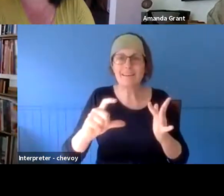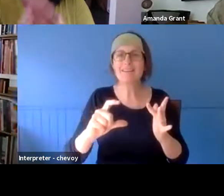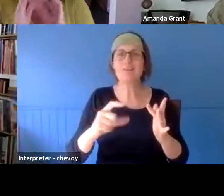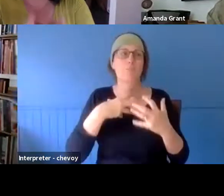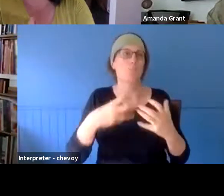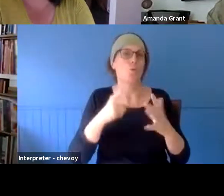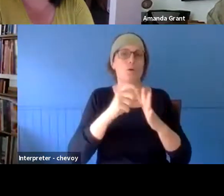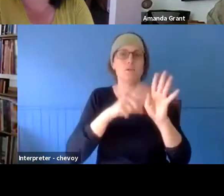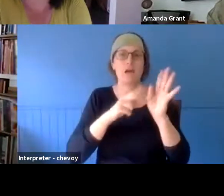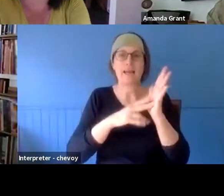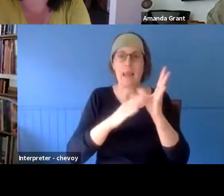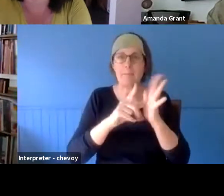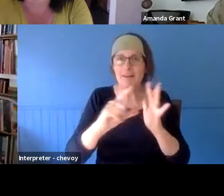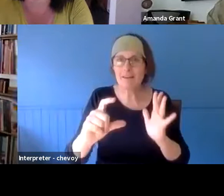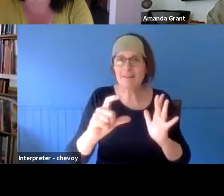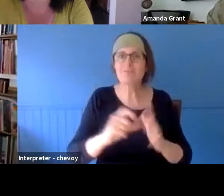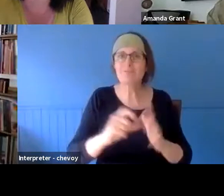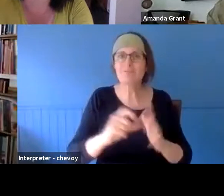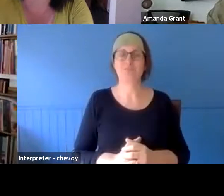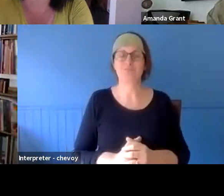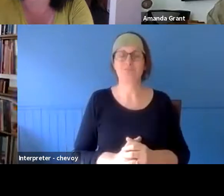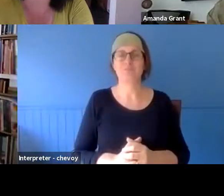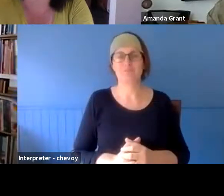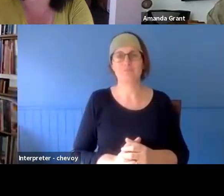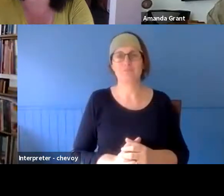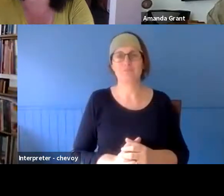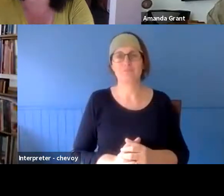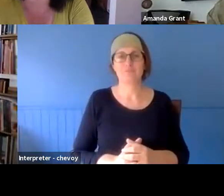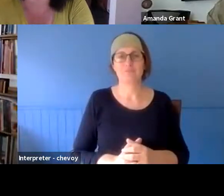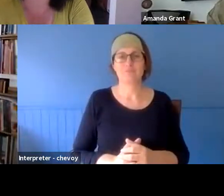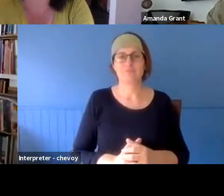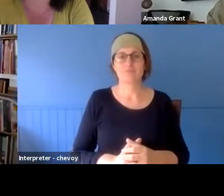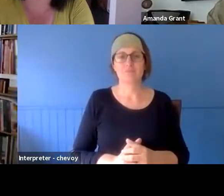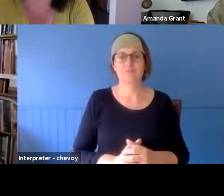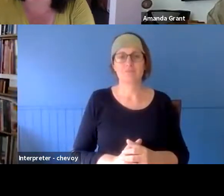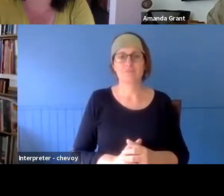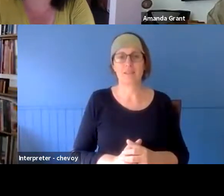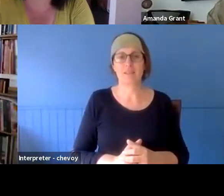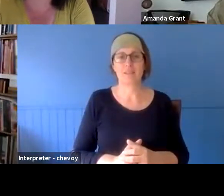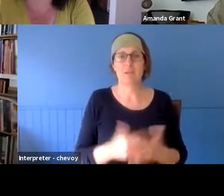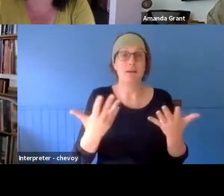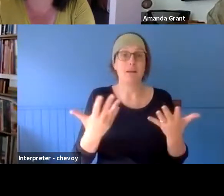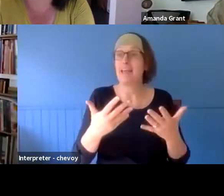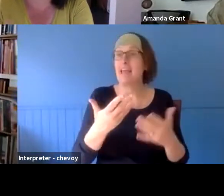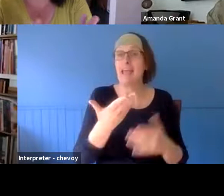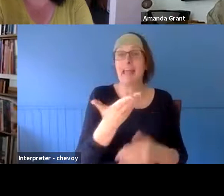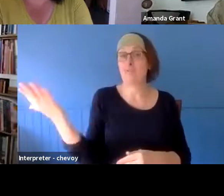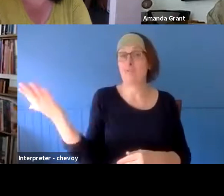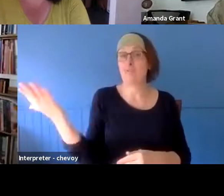textbook can tell you. But, yeah, as I said, everyone's in different phases. I think people are just now starting to come out of that initial